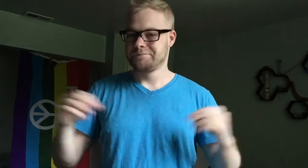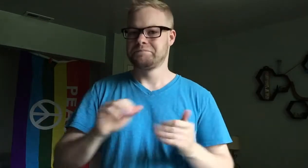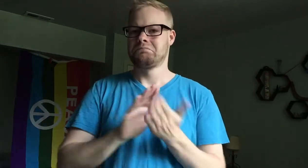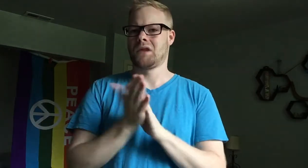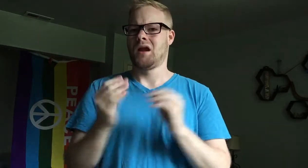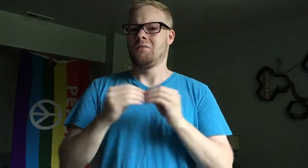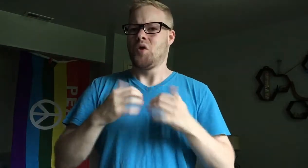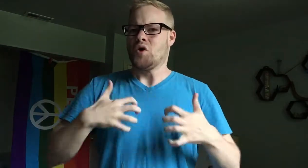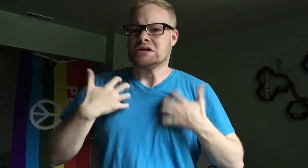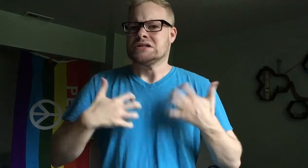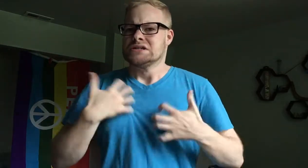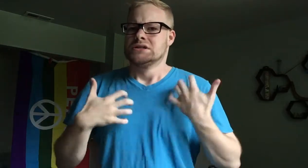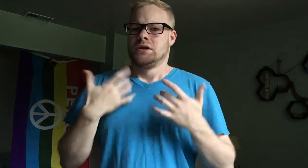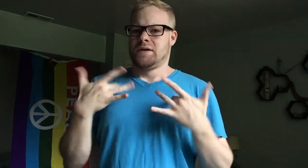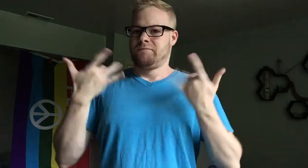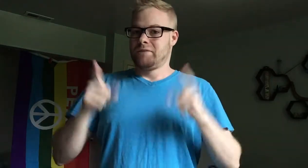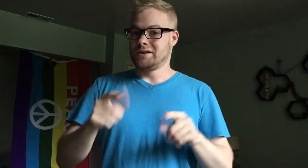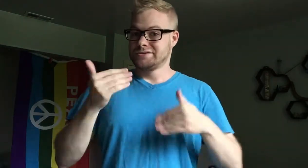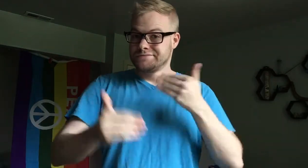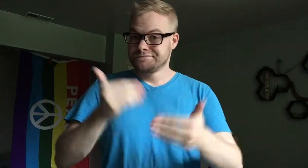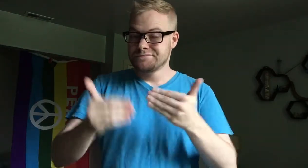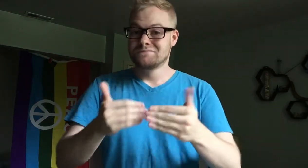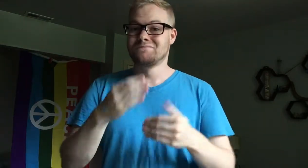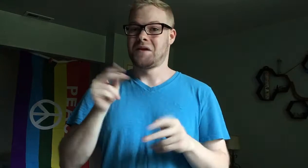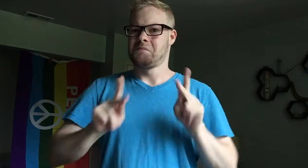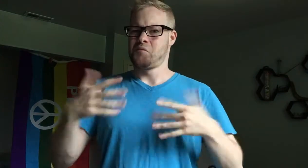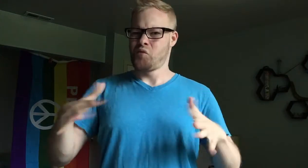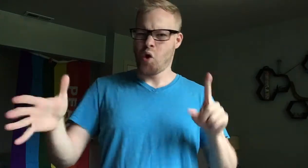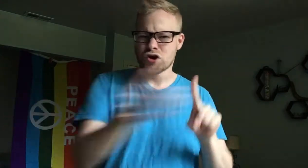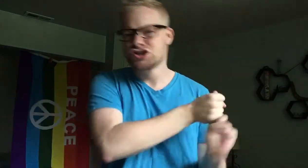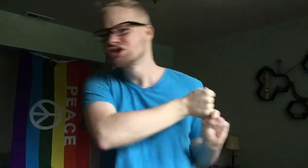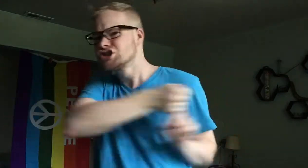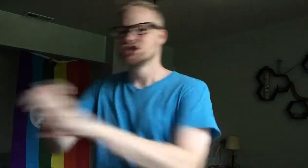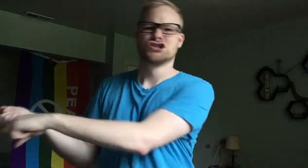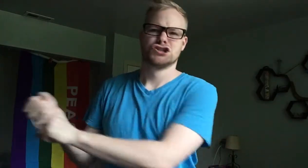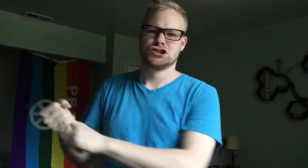becoming increasingly agitated as the events unfolded and people were aggressively manhandled.